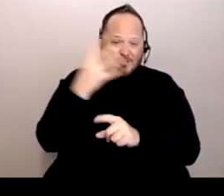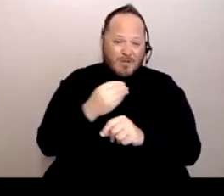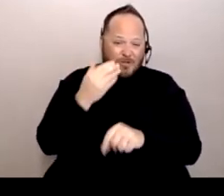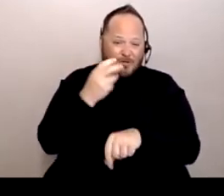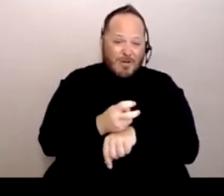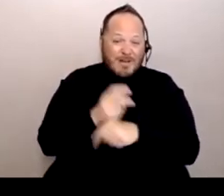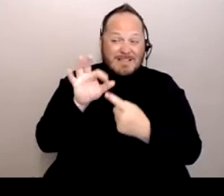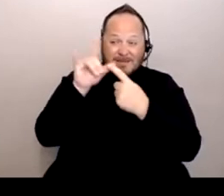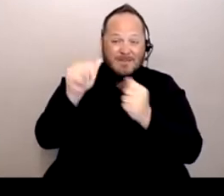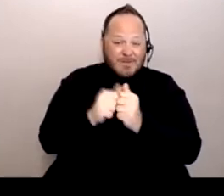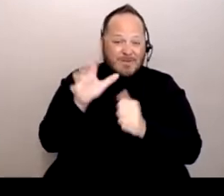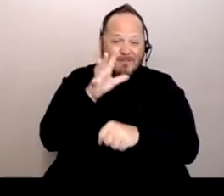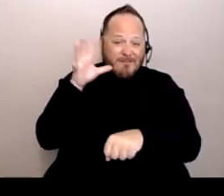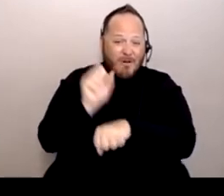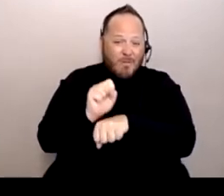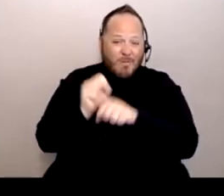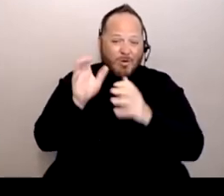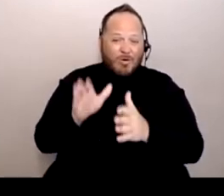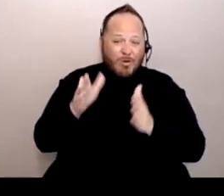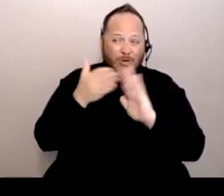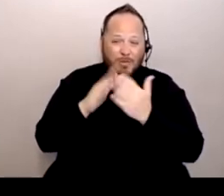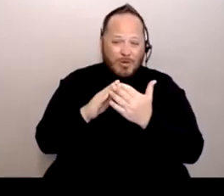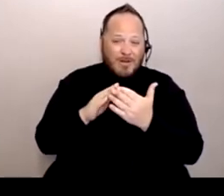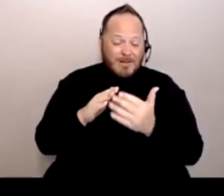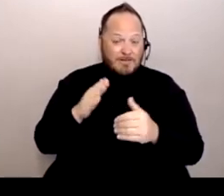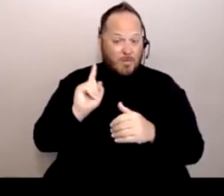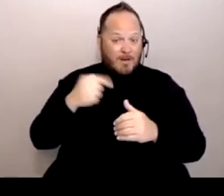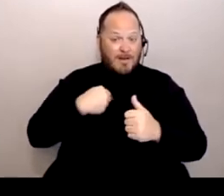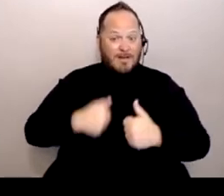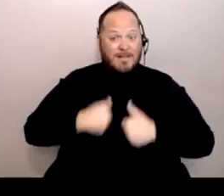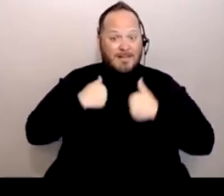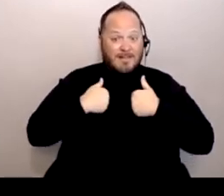I know where I live there are some rural areas